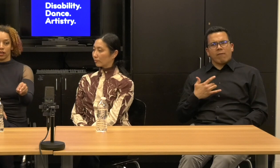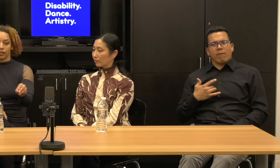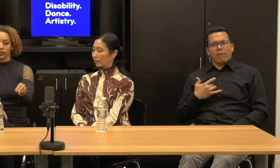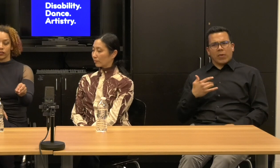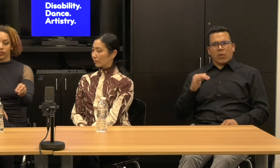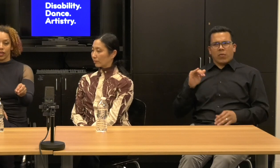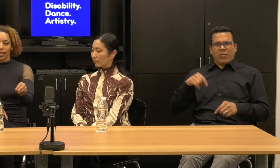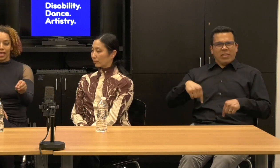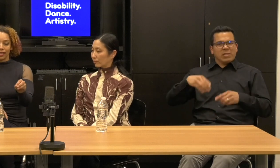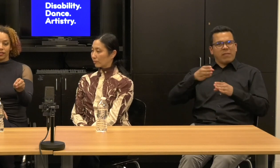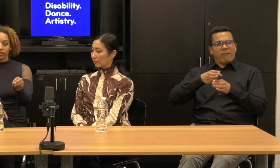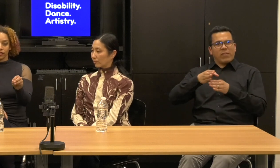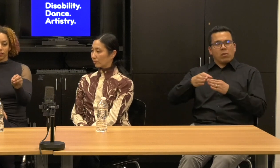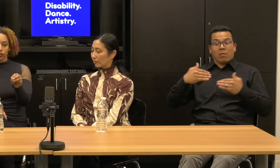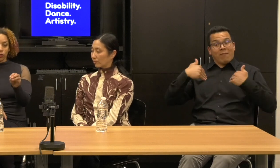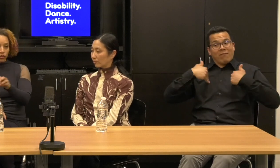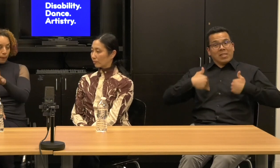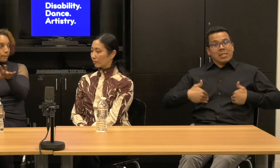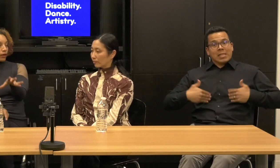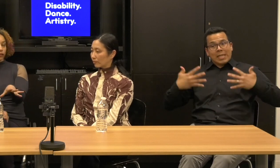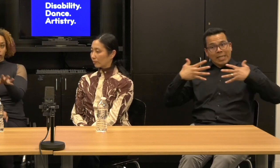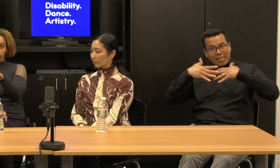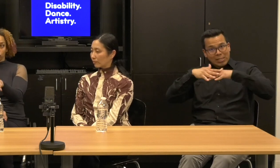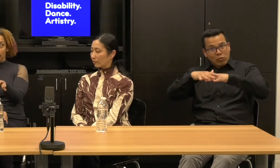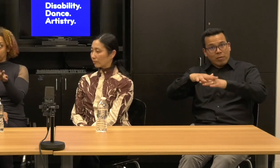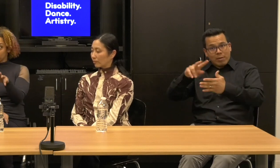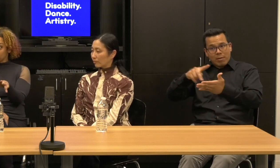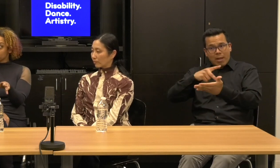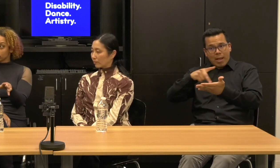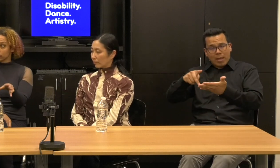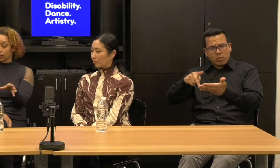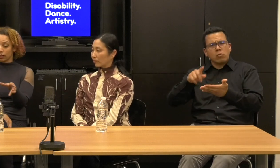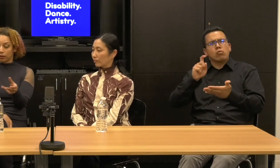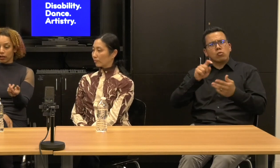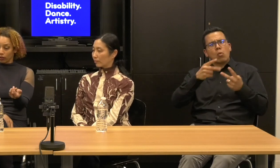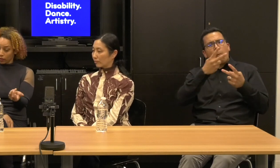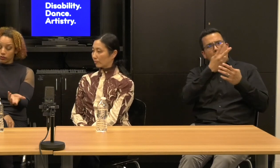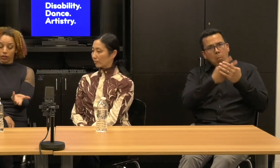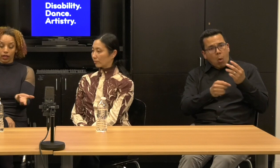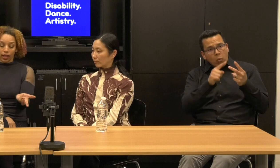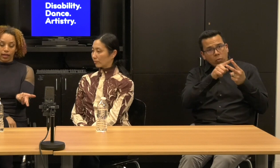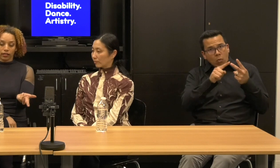dance is using both of those techniques a lot.